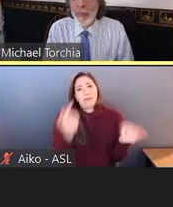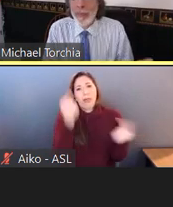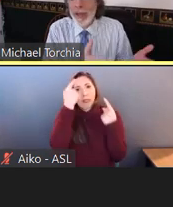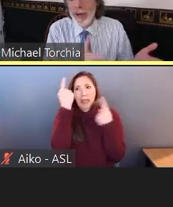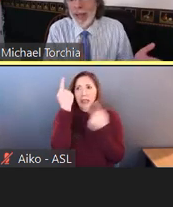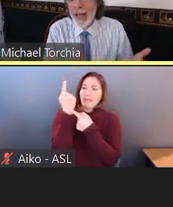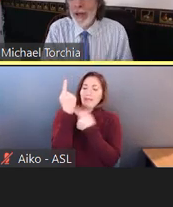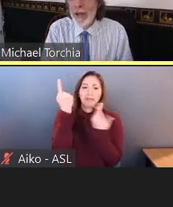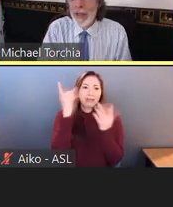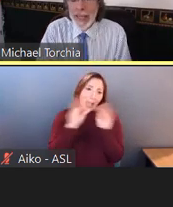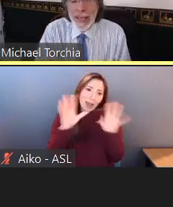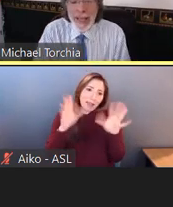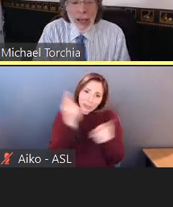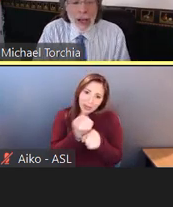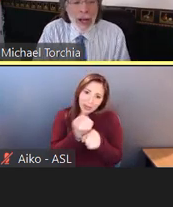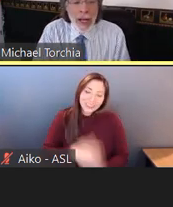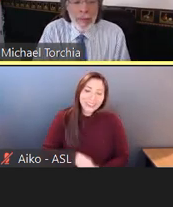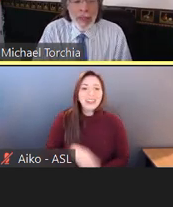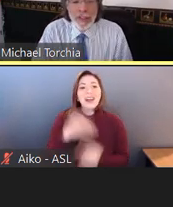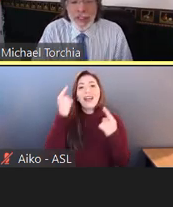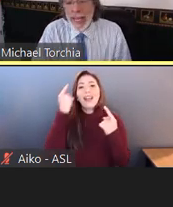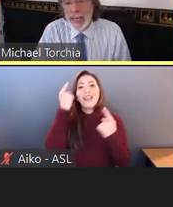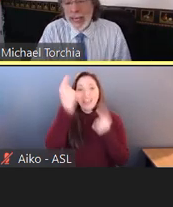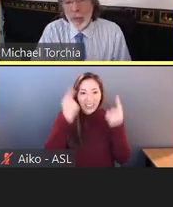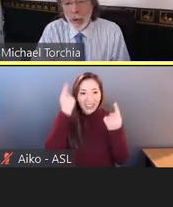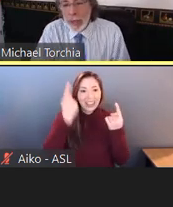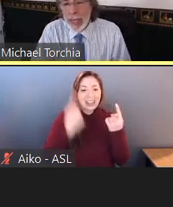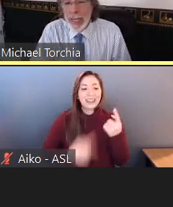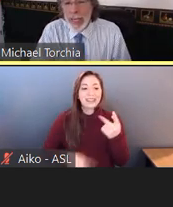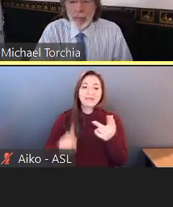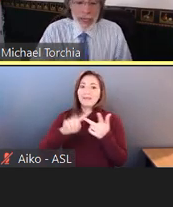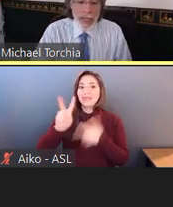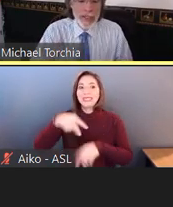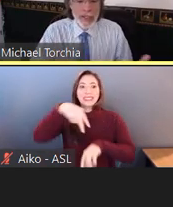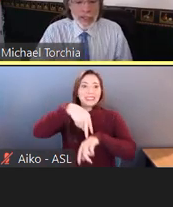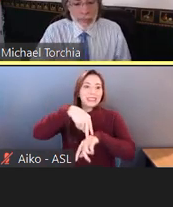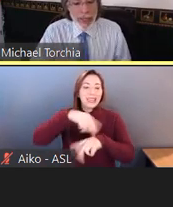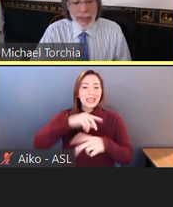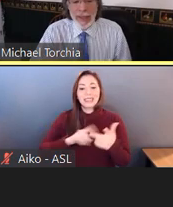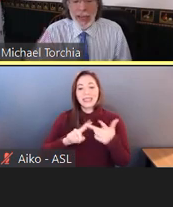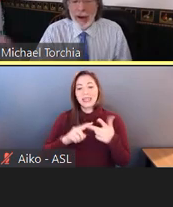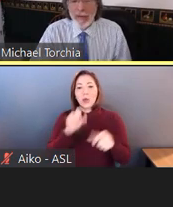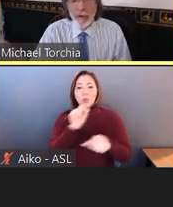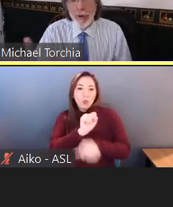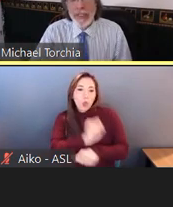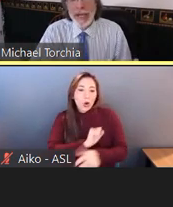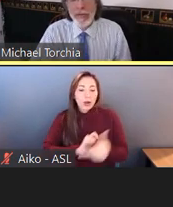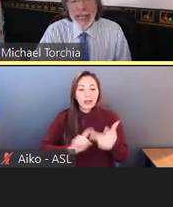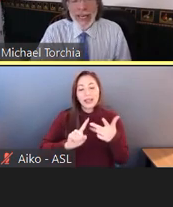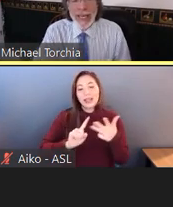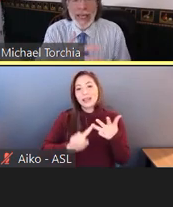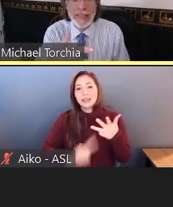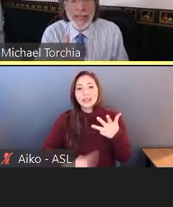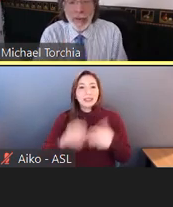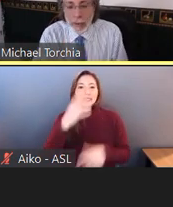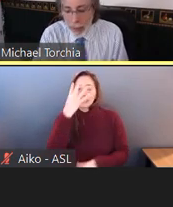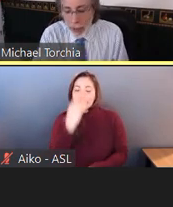But OK-- thinking, standing, working, reading, sleeping, caring for one's self, eating, et cetera.